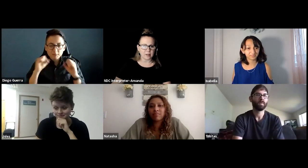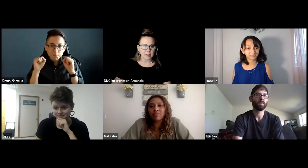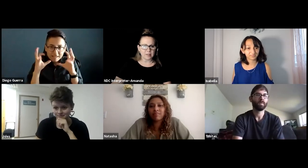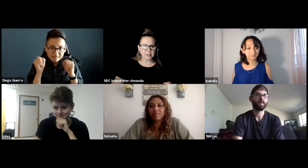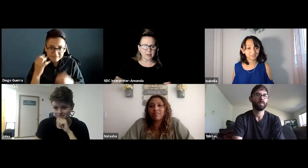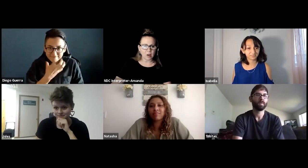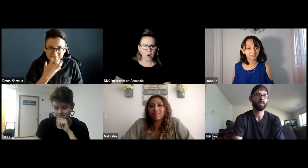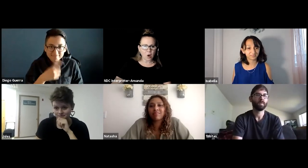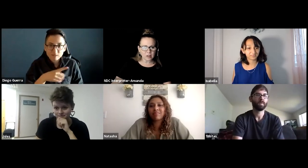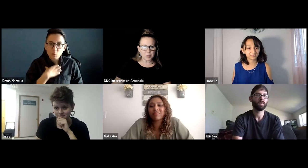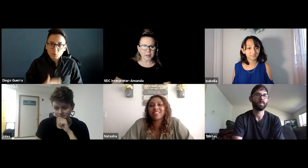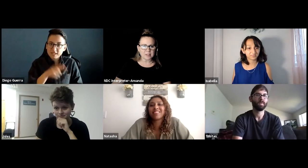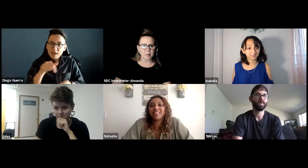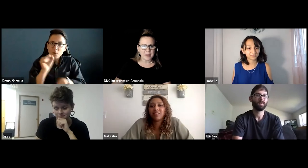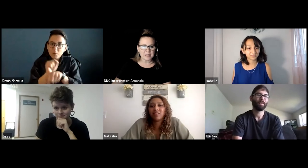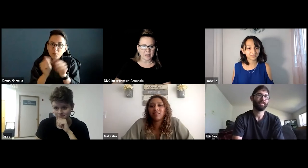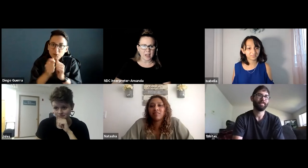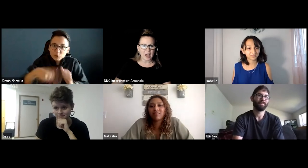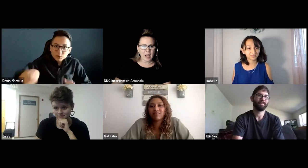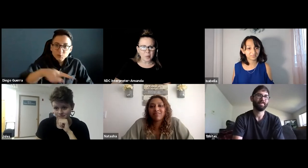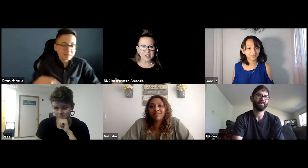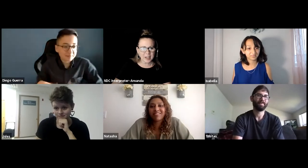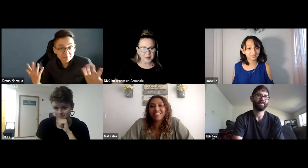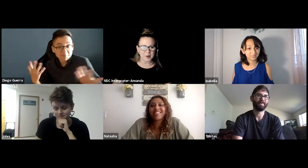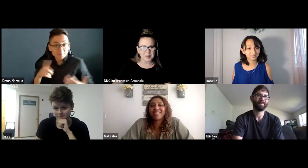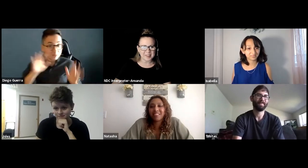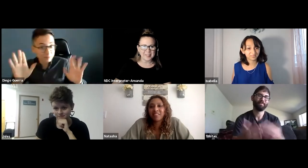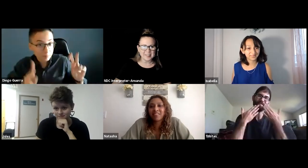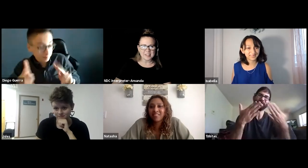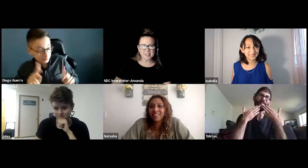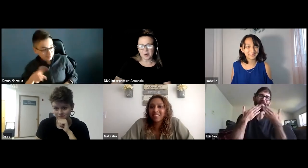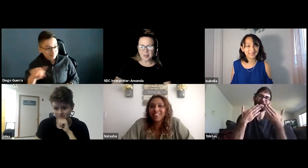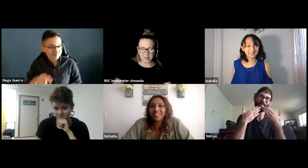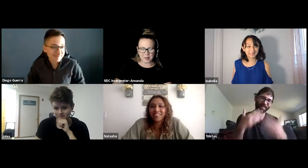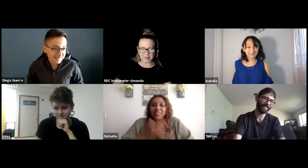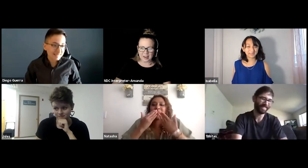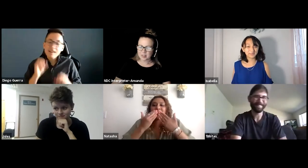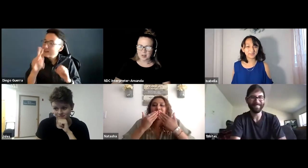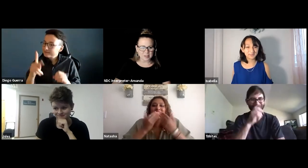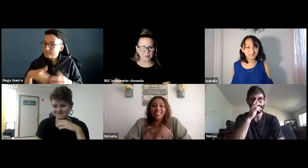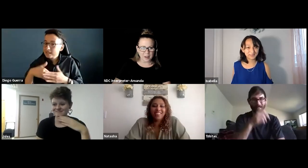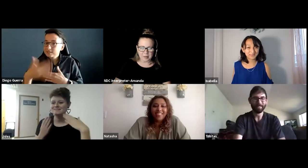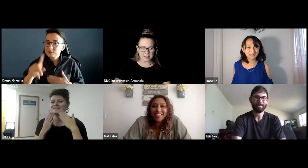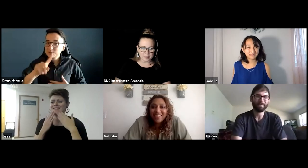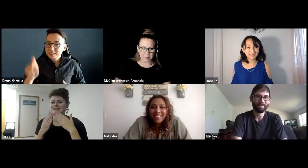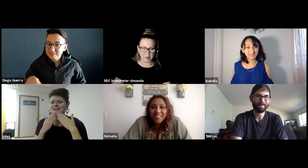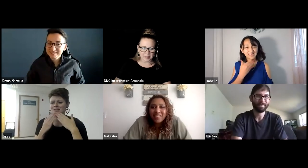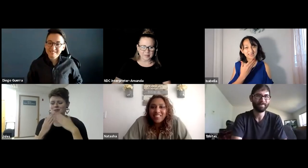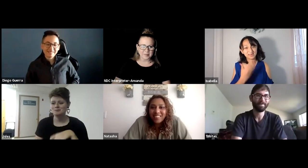They said all you panelists are amazing! I wish I could work with you! So thought I'd put that out there. You guys are fabulous people.